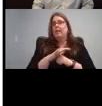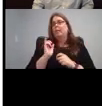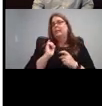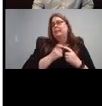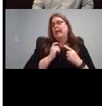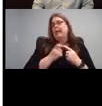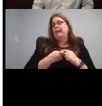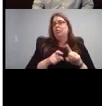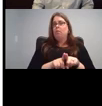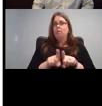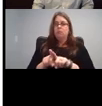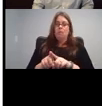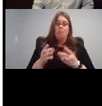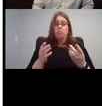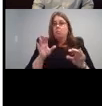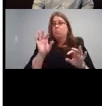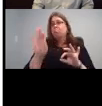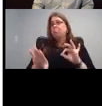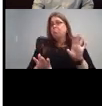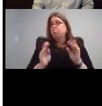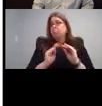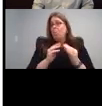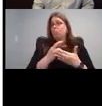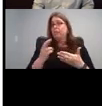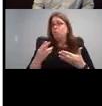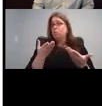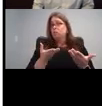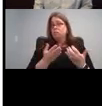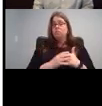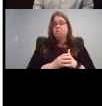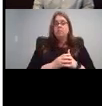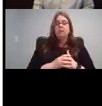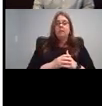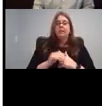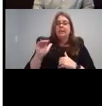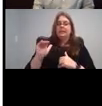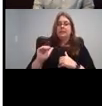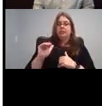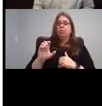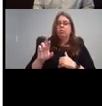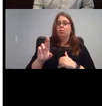to throw out some more pieces out there. This is a children's